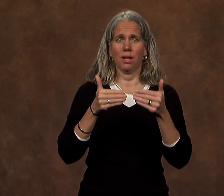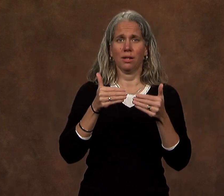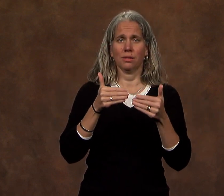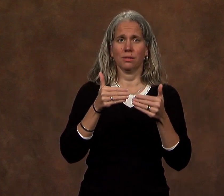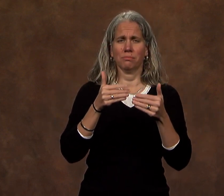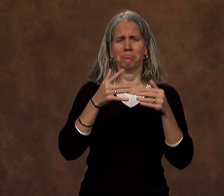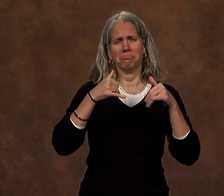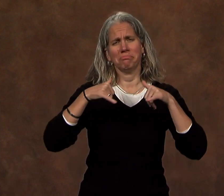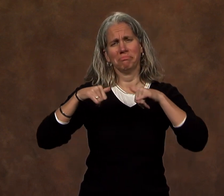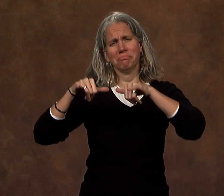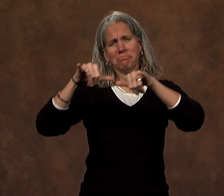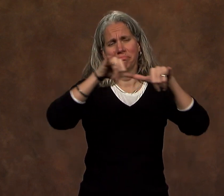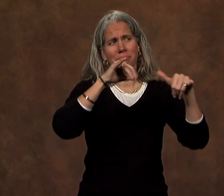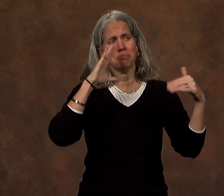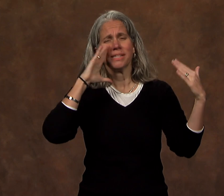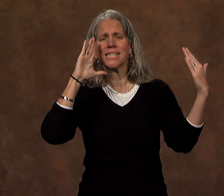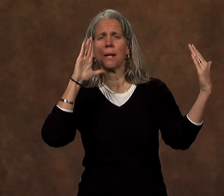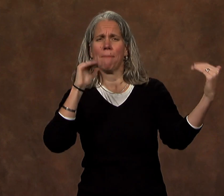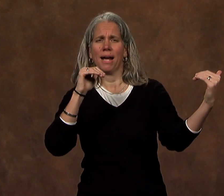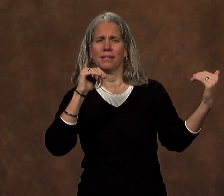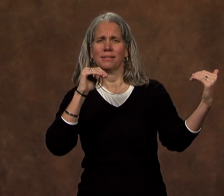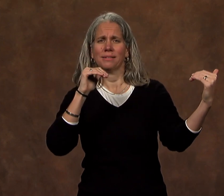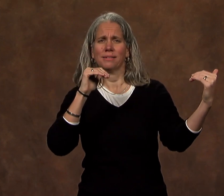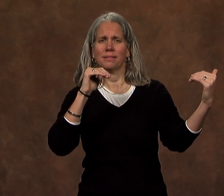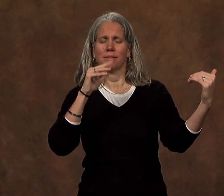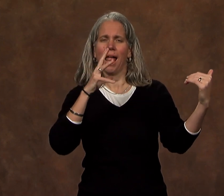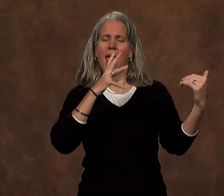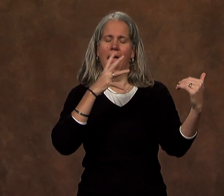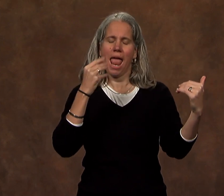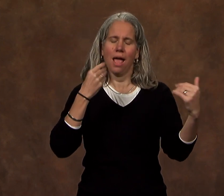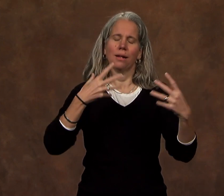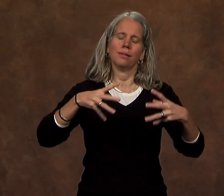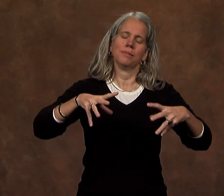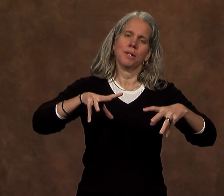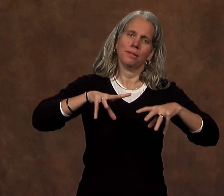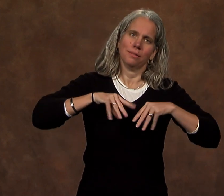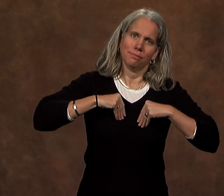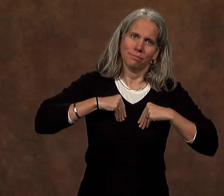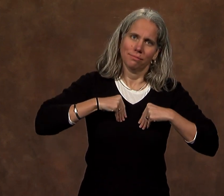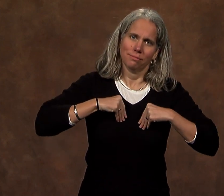we commonly will expect, and also certainly accept,